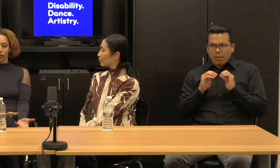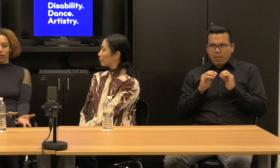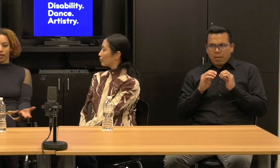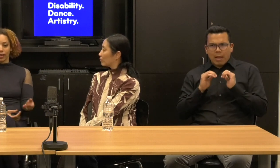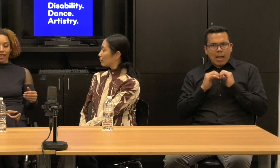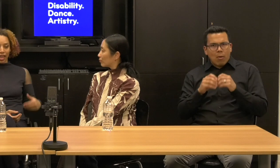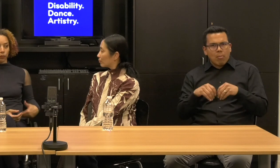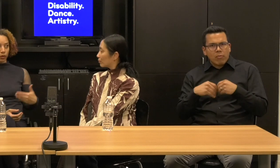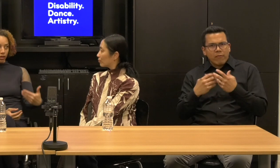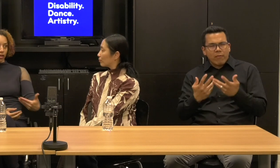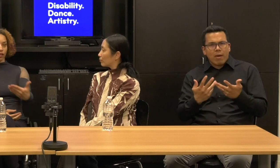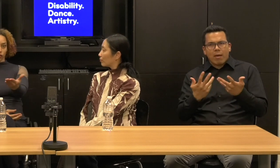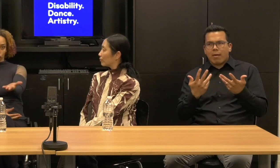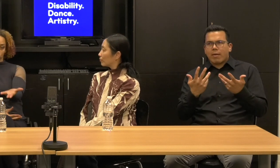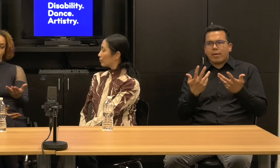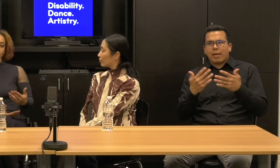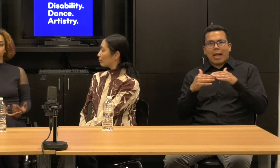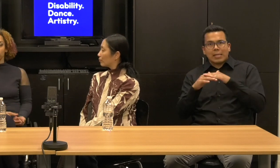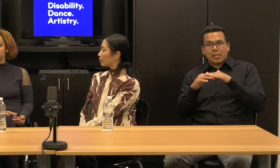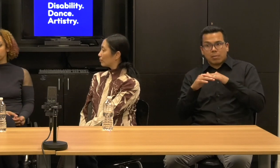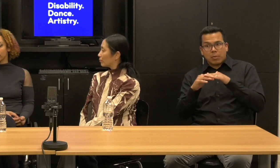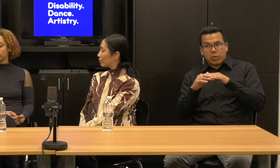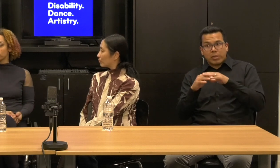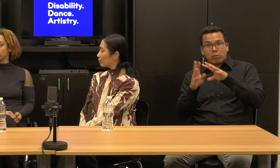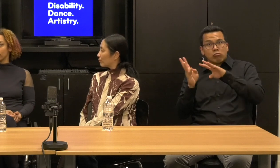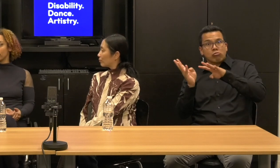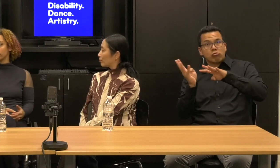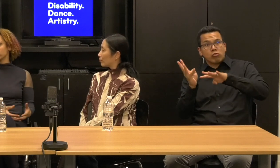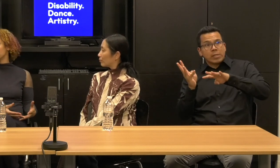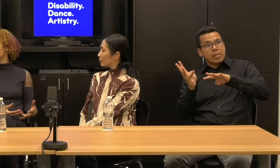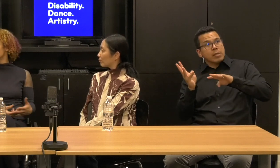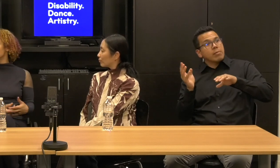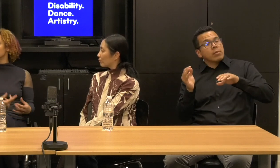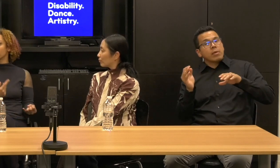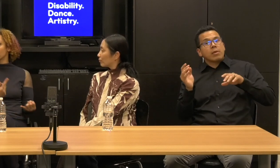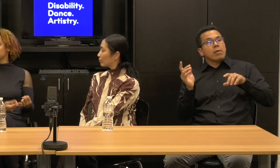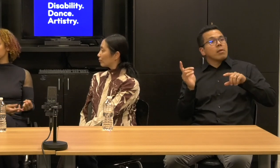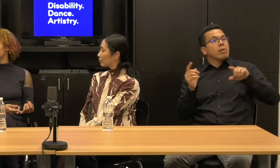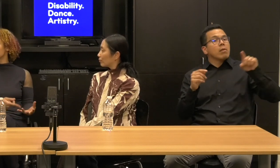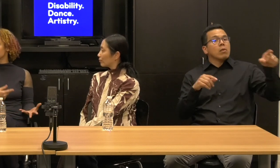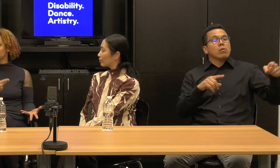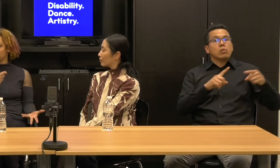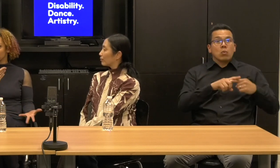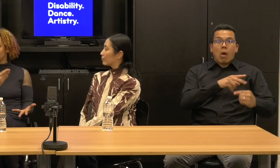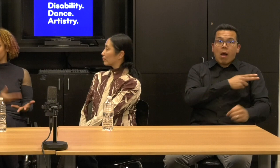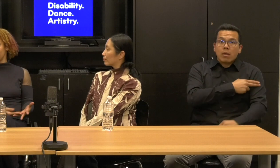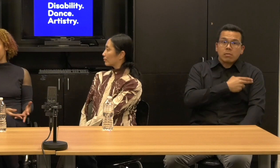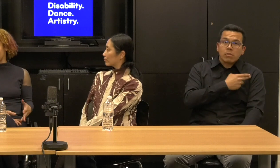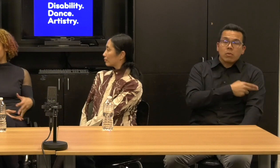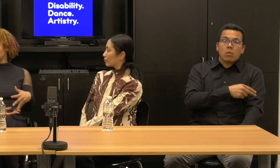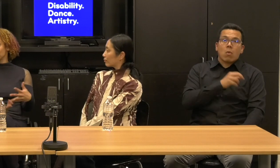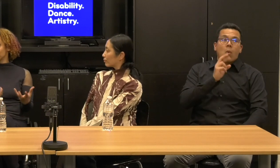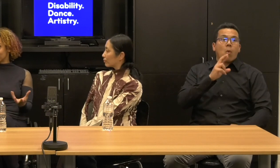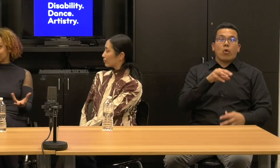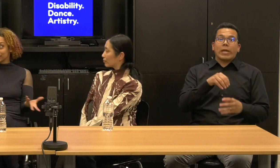Can we, can we stream into places where they were to like hospitals or inpatient facilities